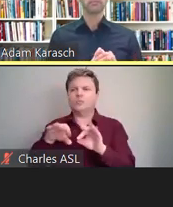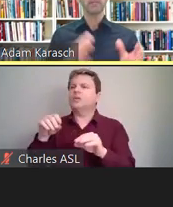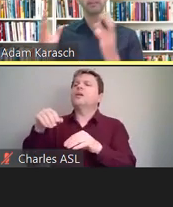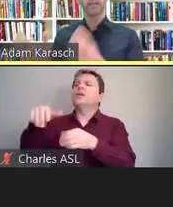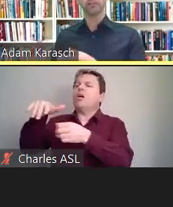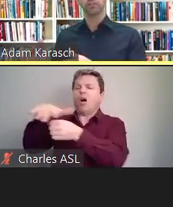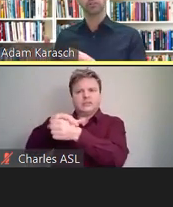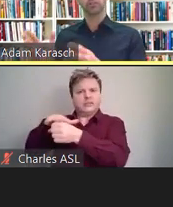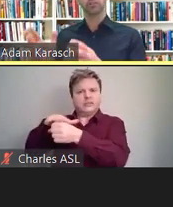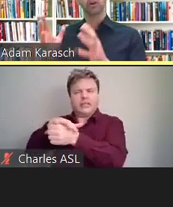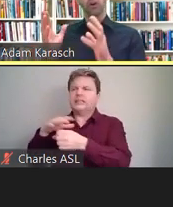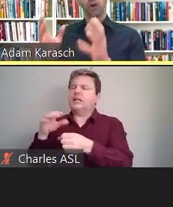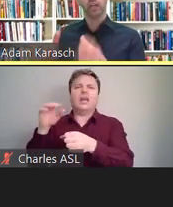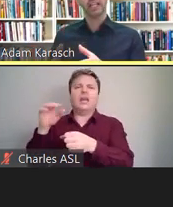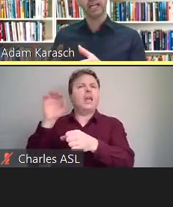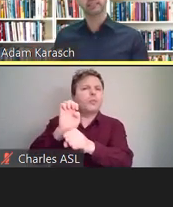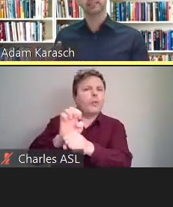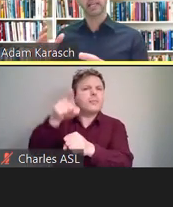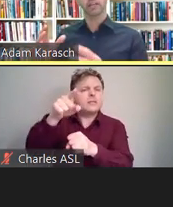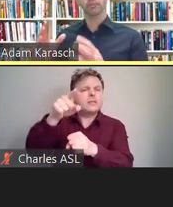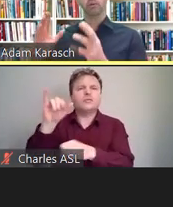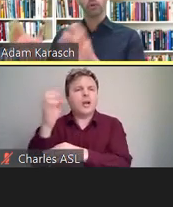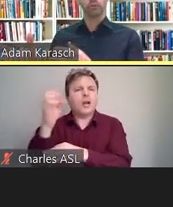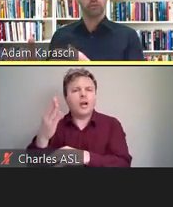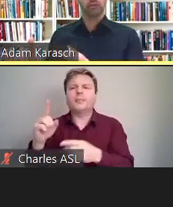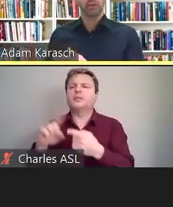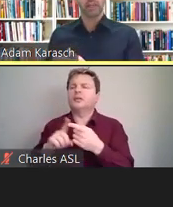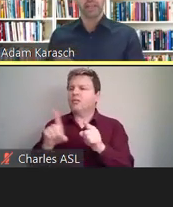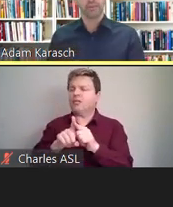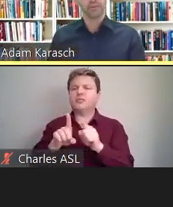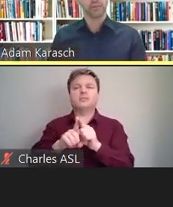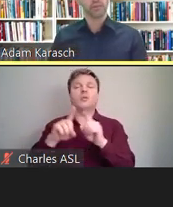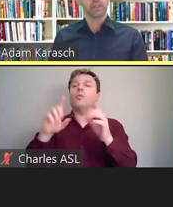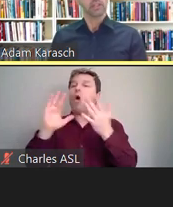as they are to online and remote encounters.